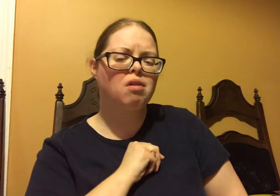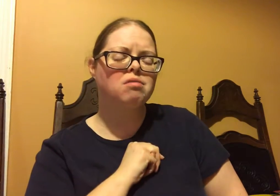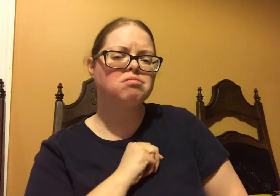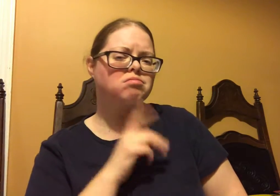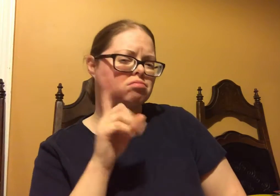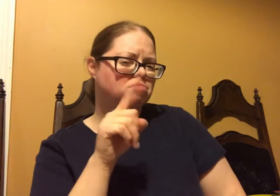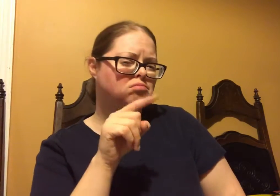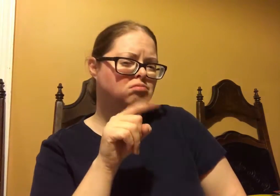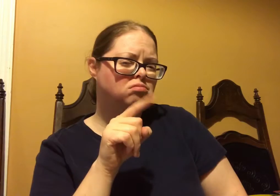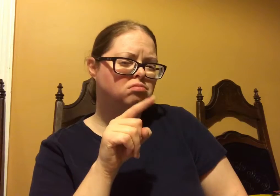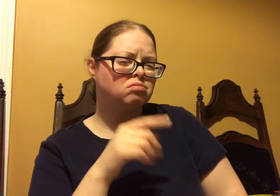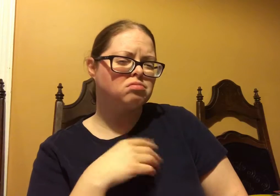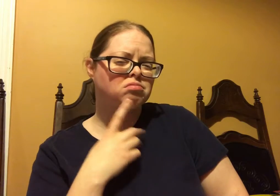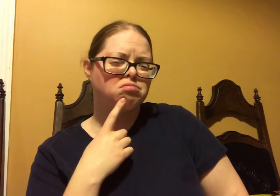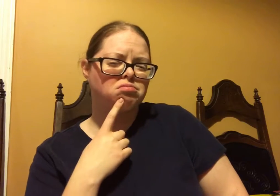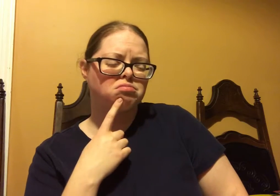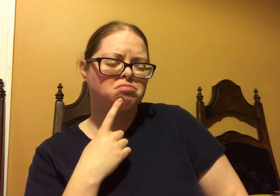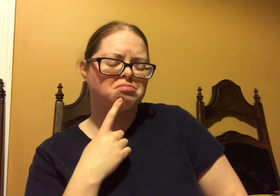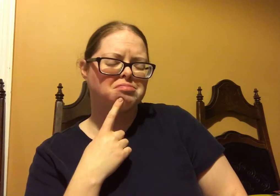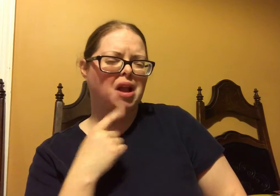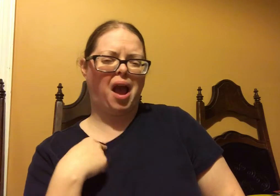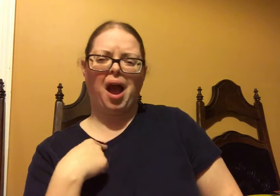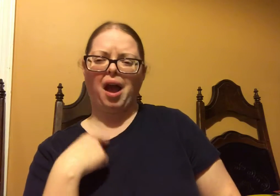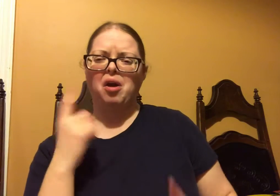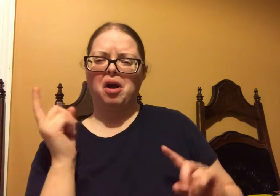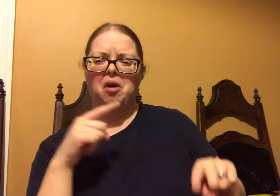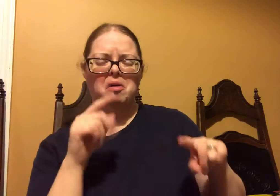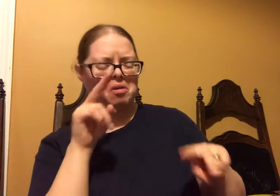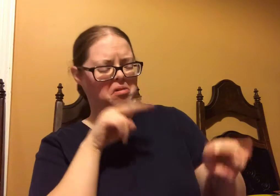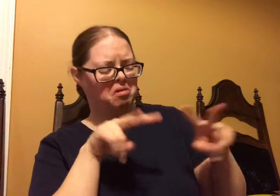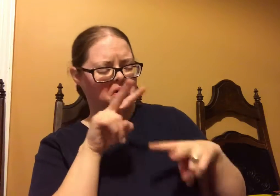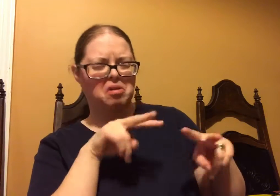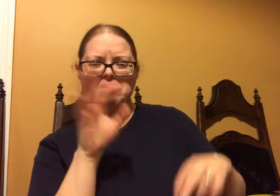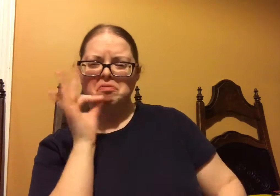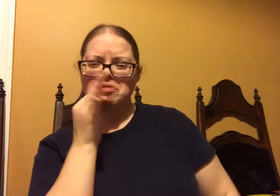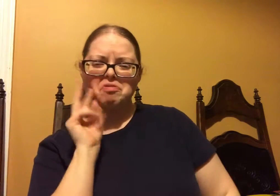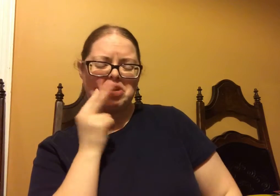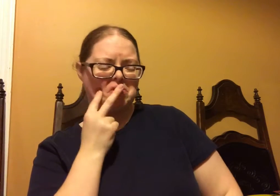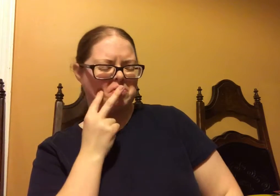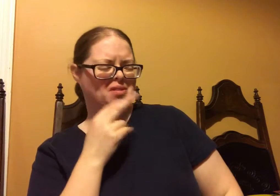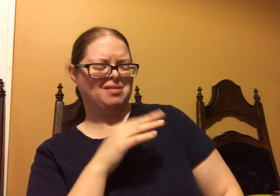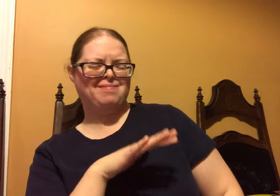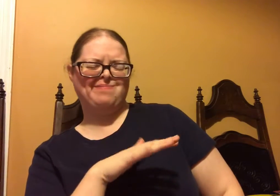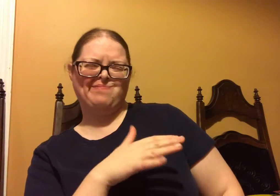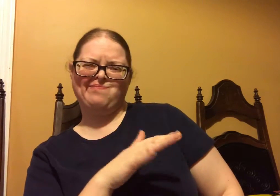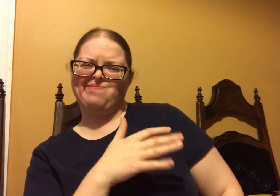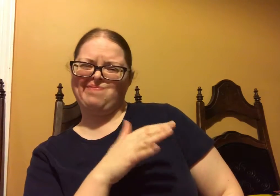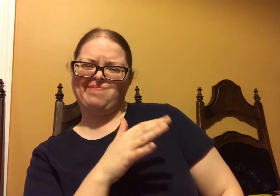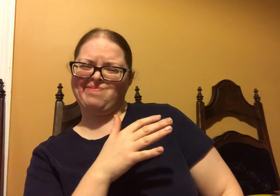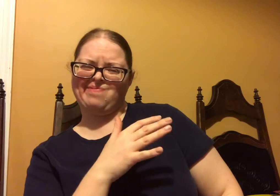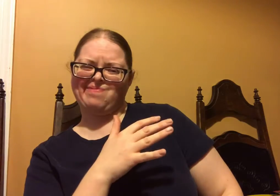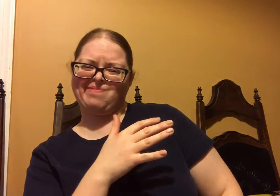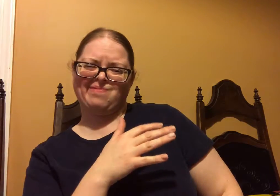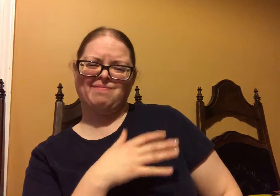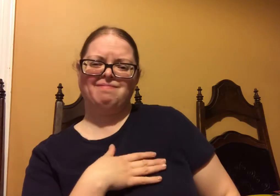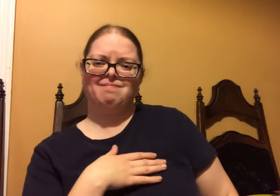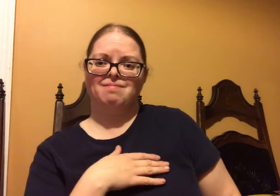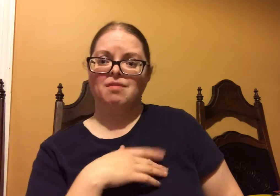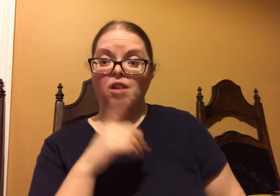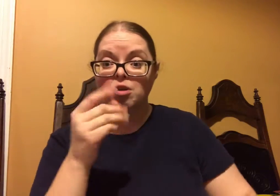Do you get them from Walmart? Cause I go, and I look at the fruits and vegetables and Target and Walmart and they're not usually